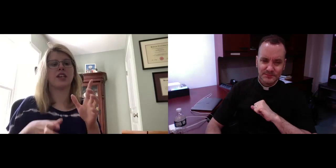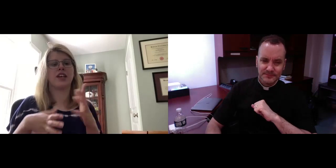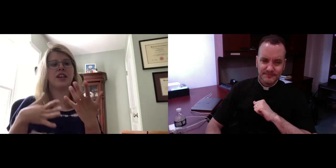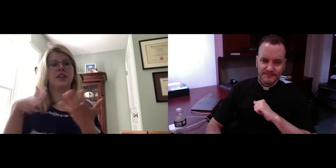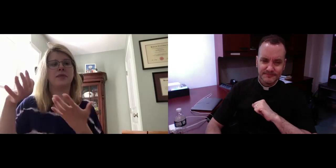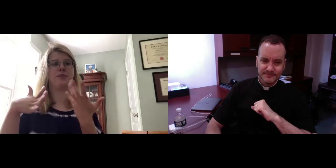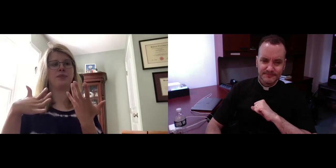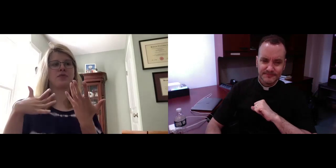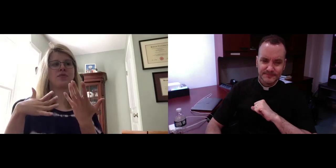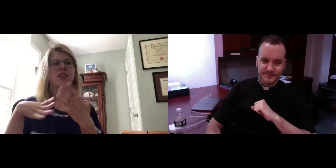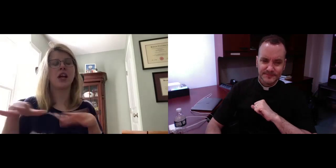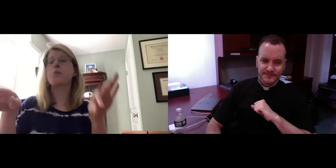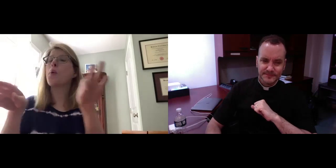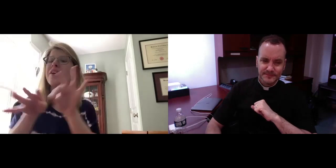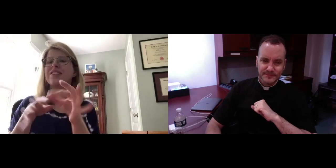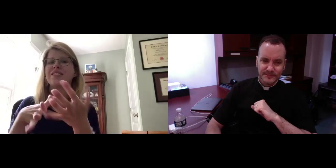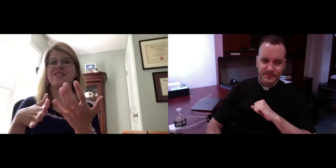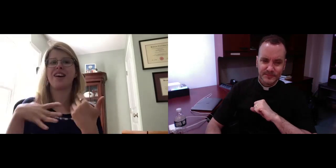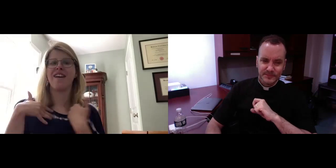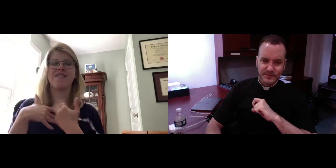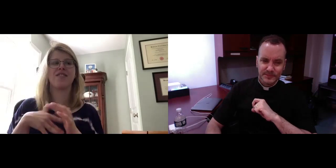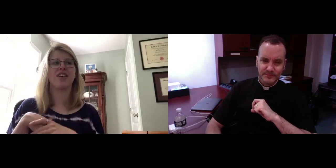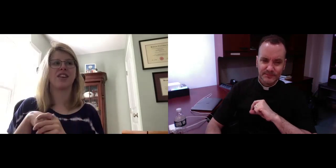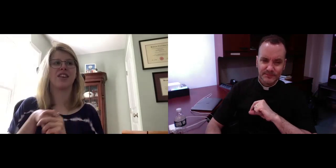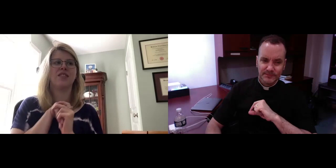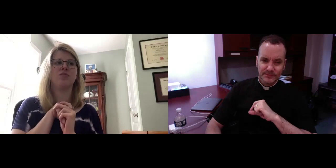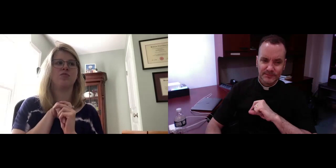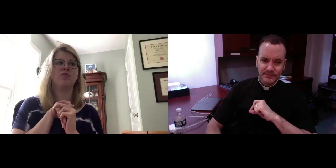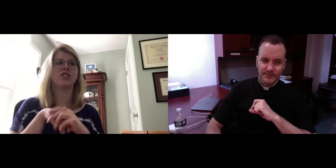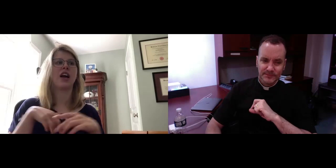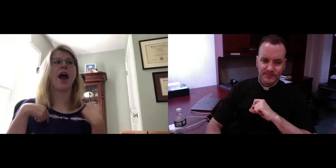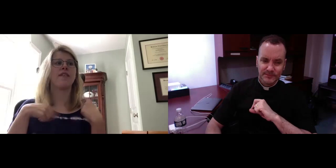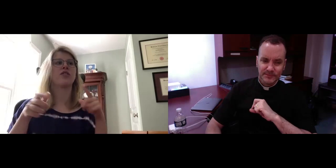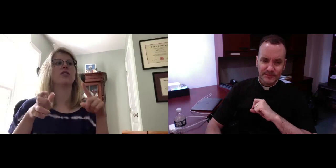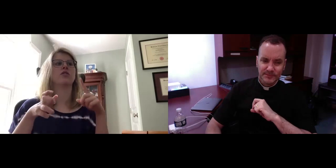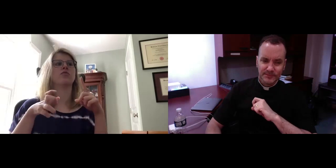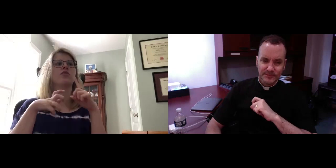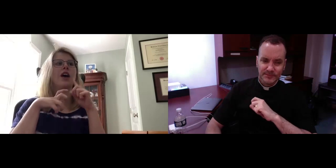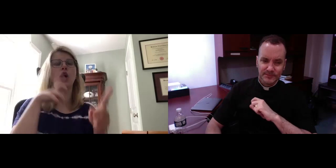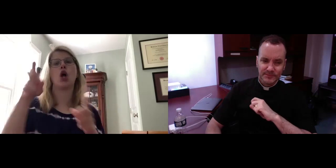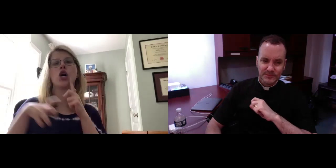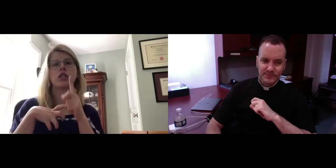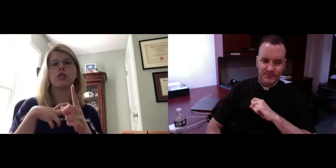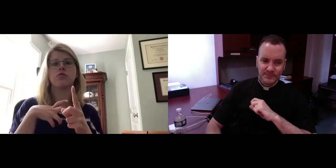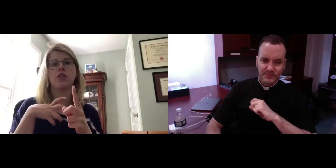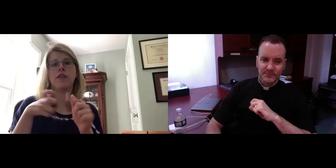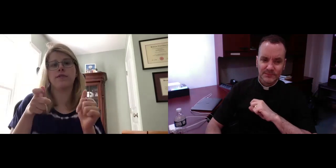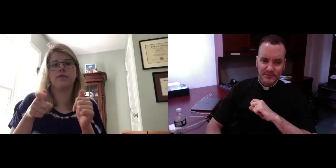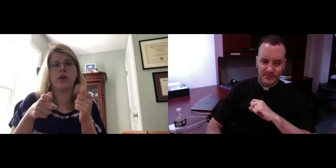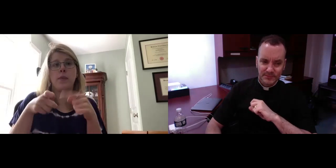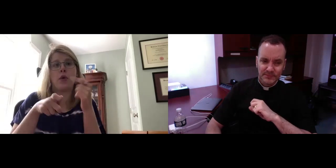So anyway, what I was saying though was just I was talking with my family about the